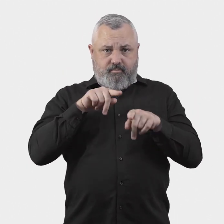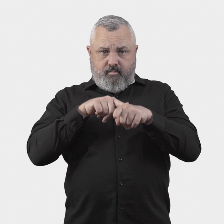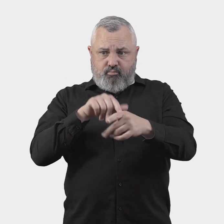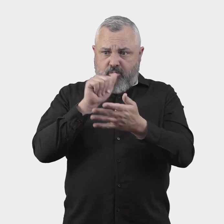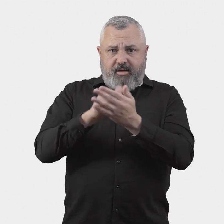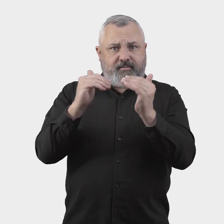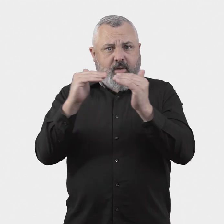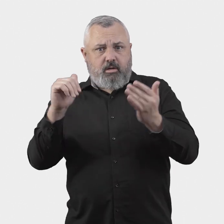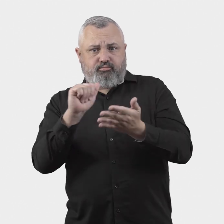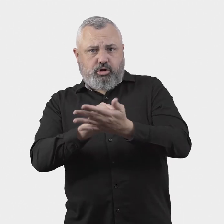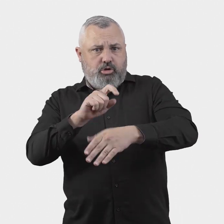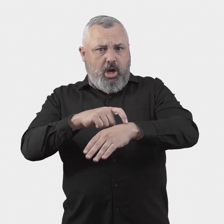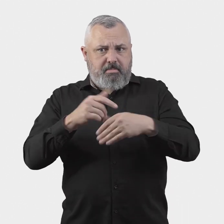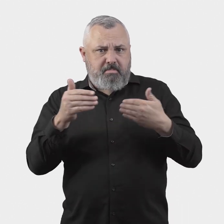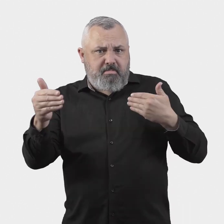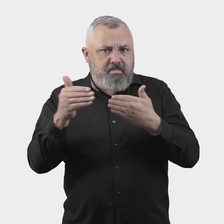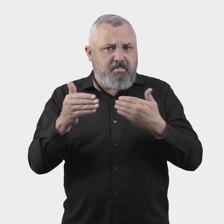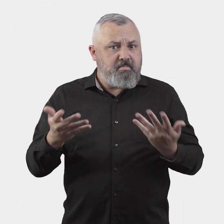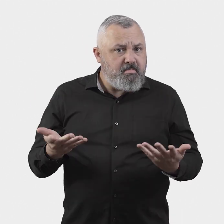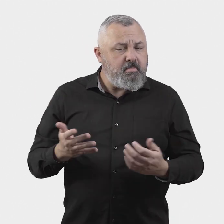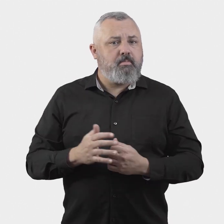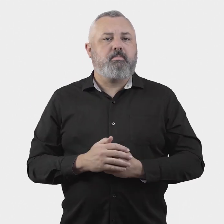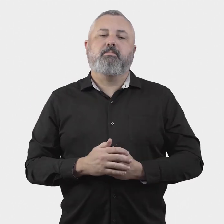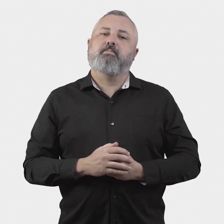was resolved within a reasonable time?